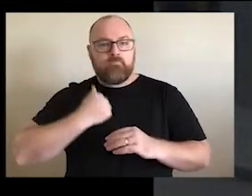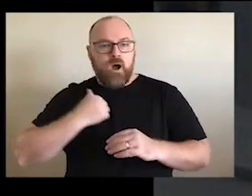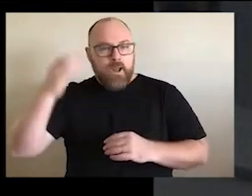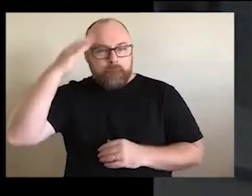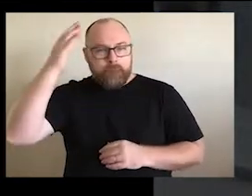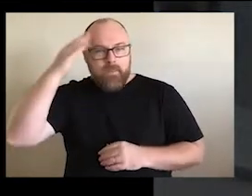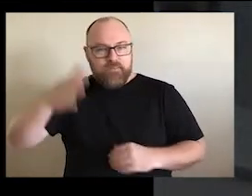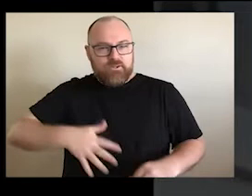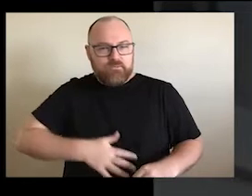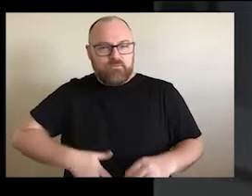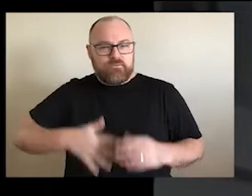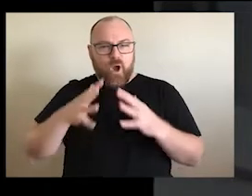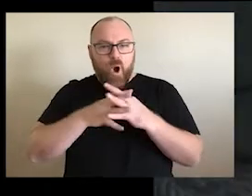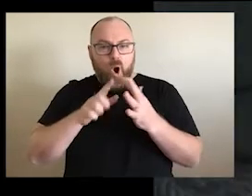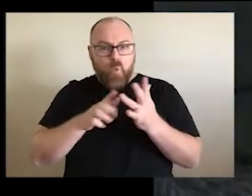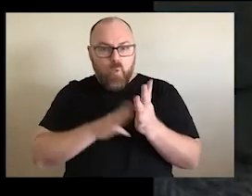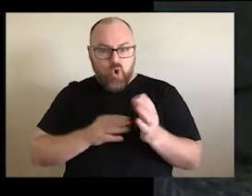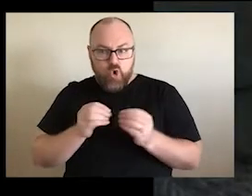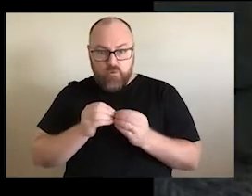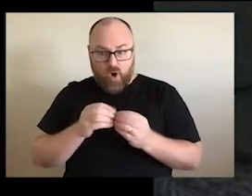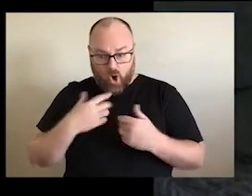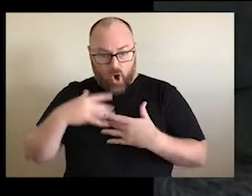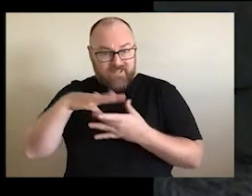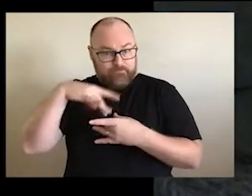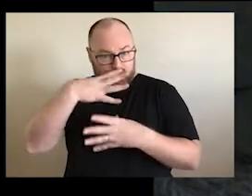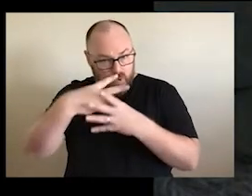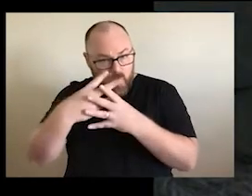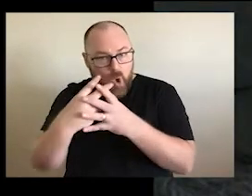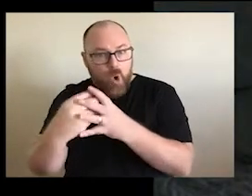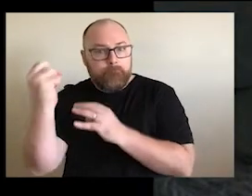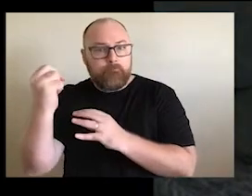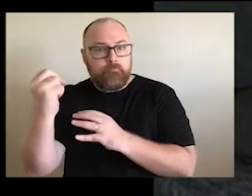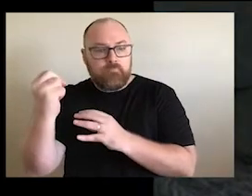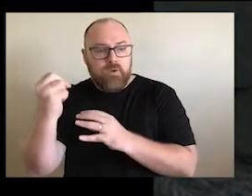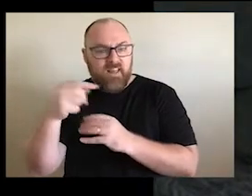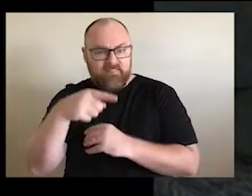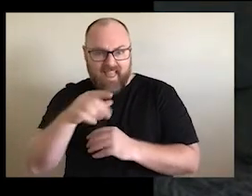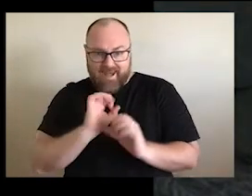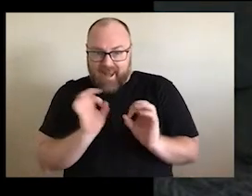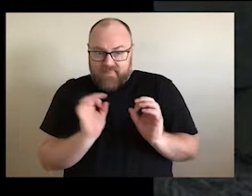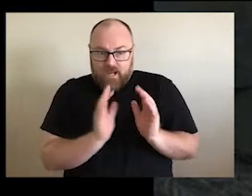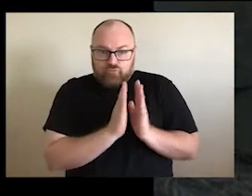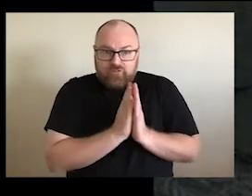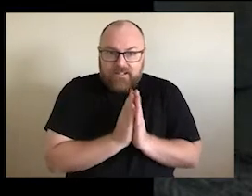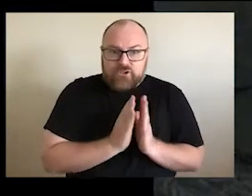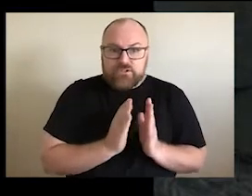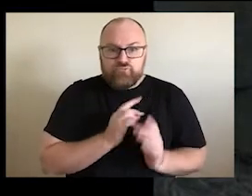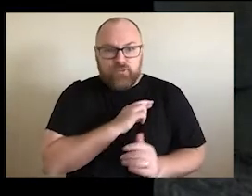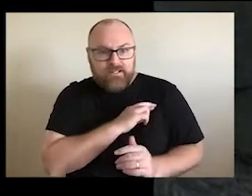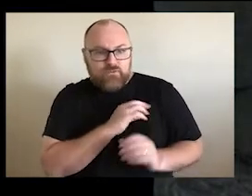and you know that didn't come from any religious belief. That's what sacred